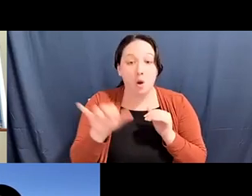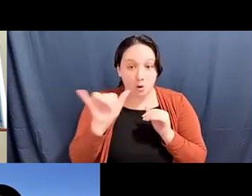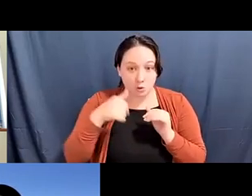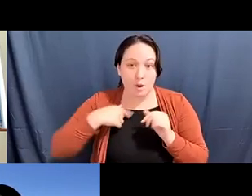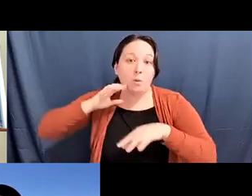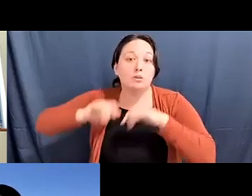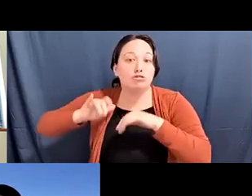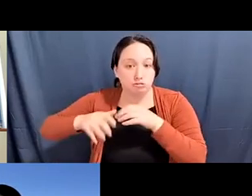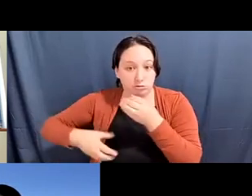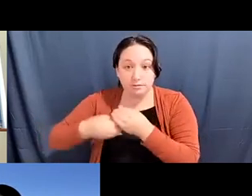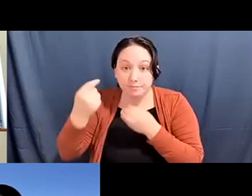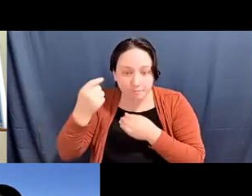Alex Tom he/him: the link to Seeding Change.